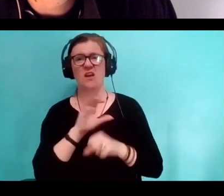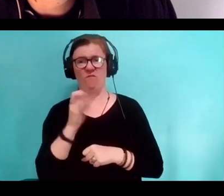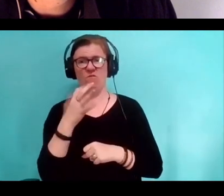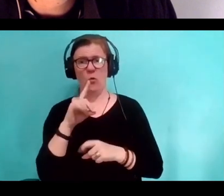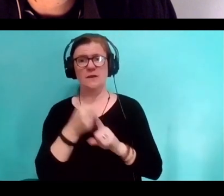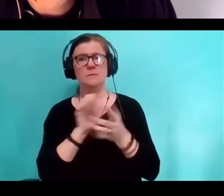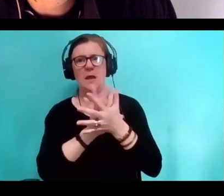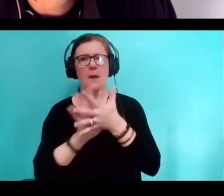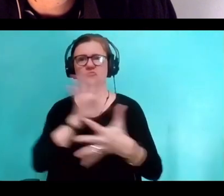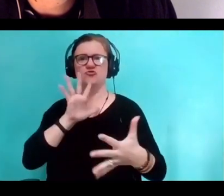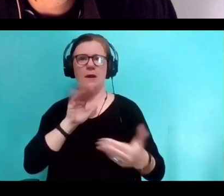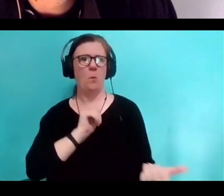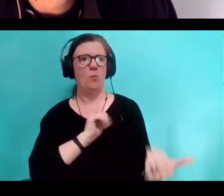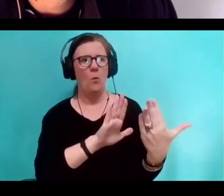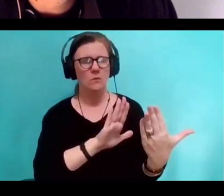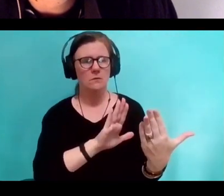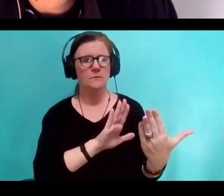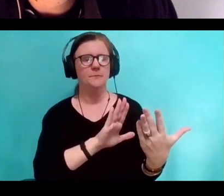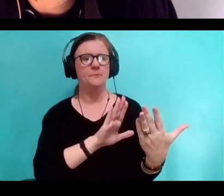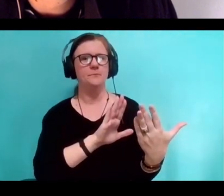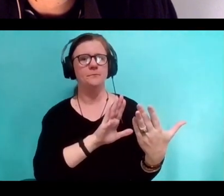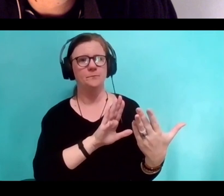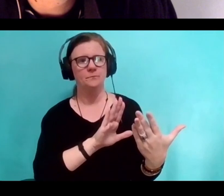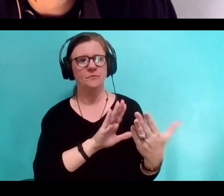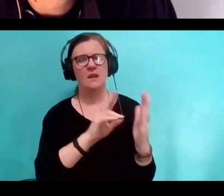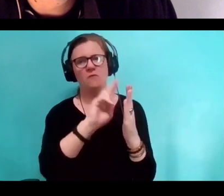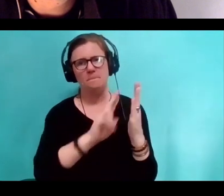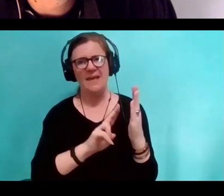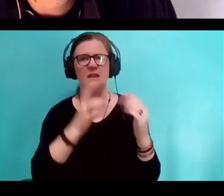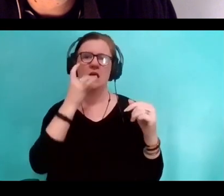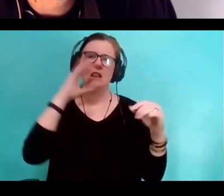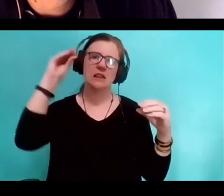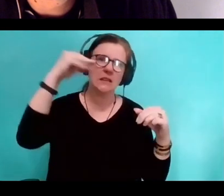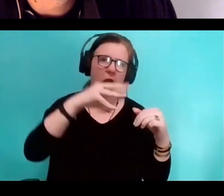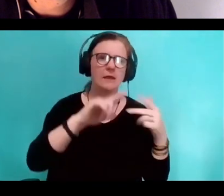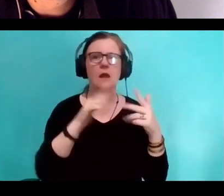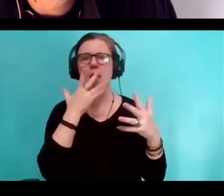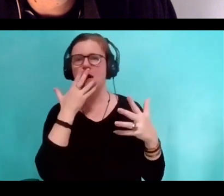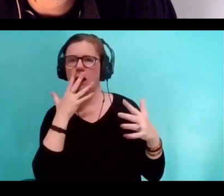approaching things in terms of paint application in light and color relationships. And I mean,